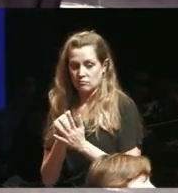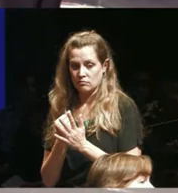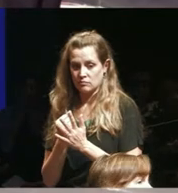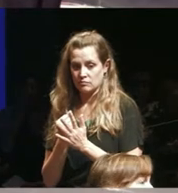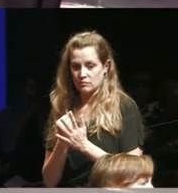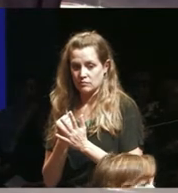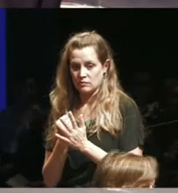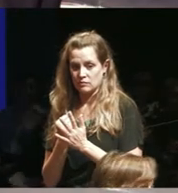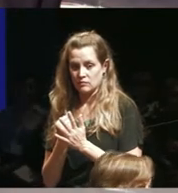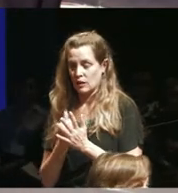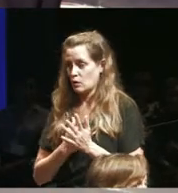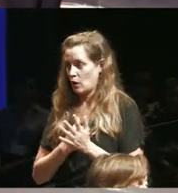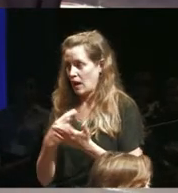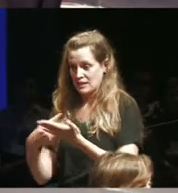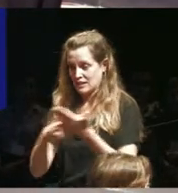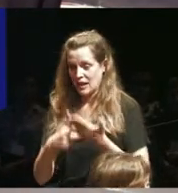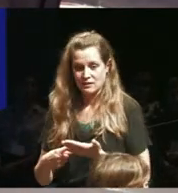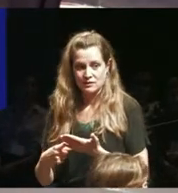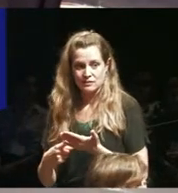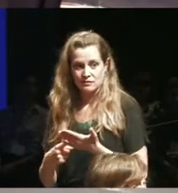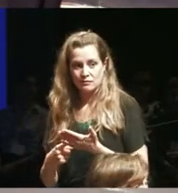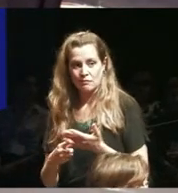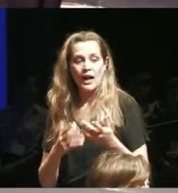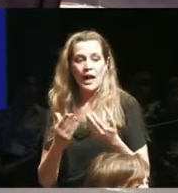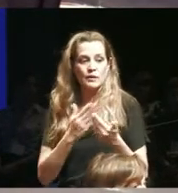didn't get around to the discussion but thanks Alex for bringing up the access